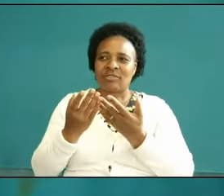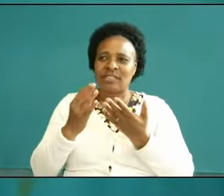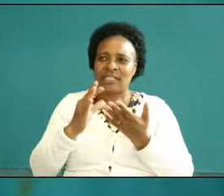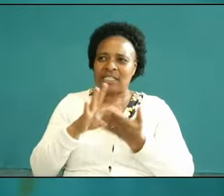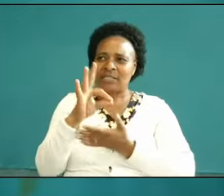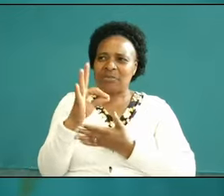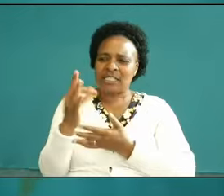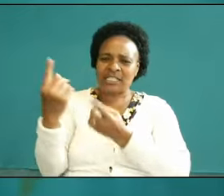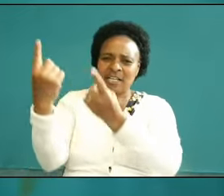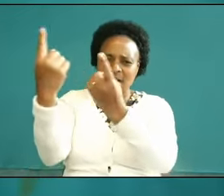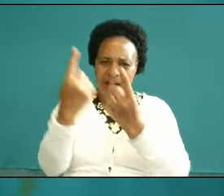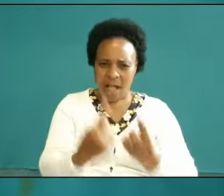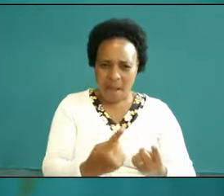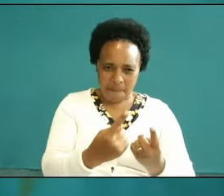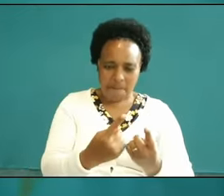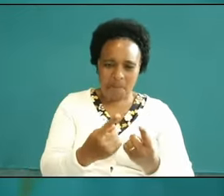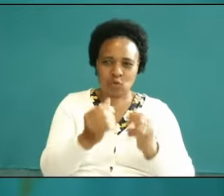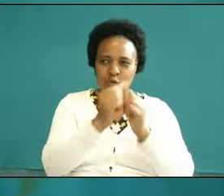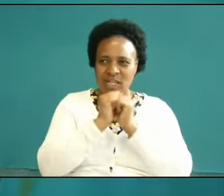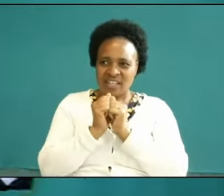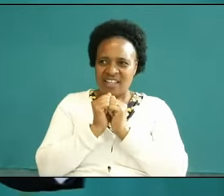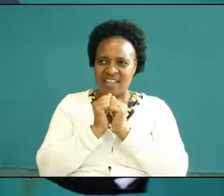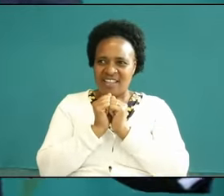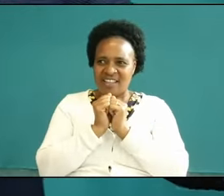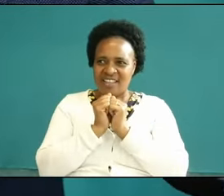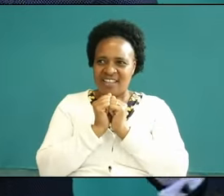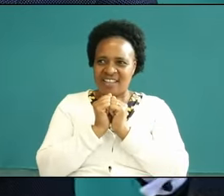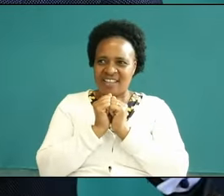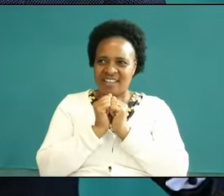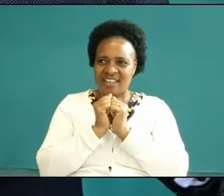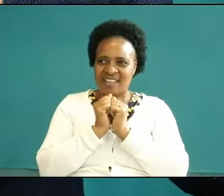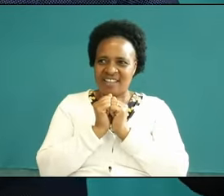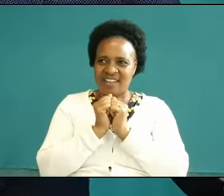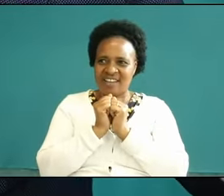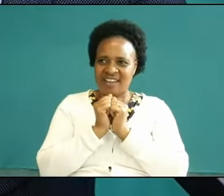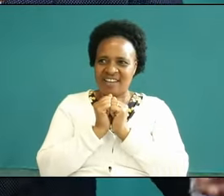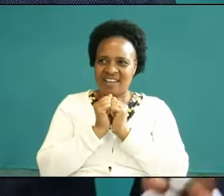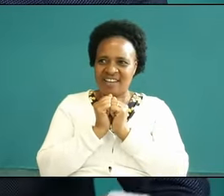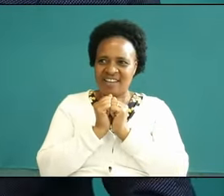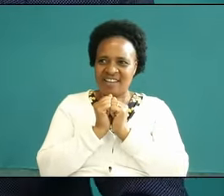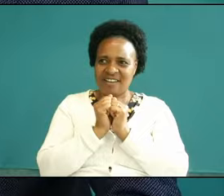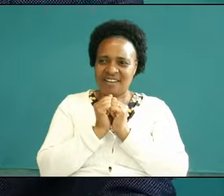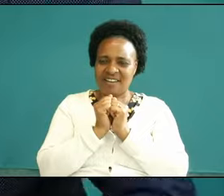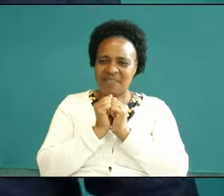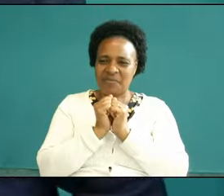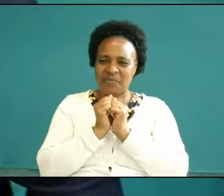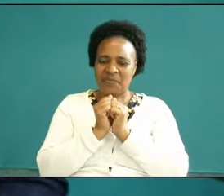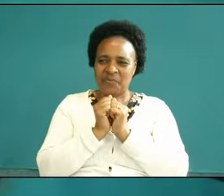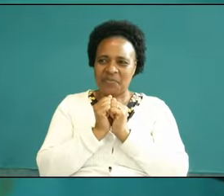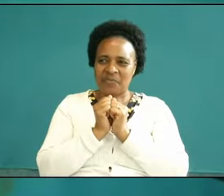you call it what do you call it what yeah what do you call it what do you call it not editing formed